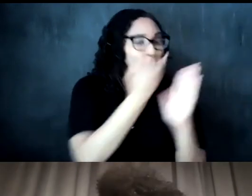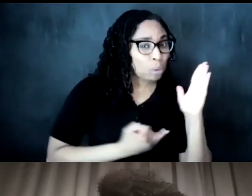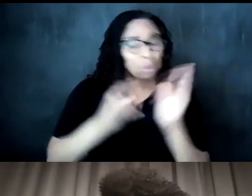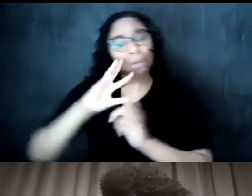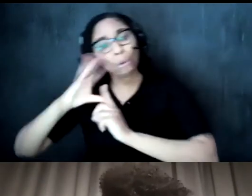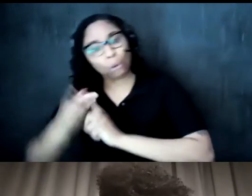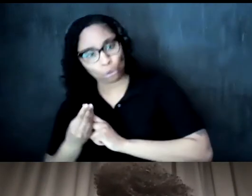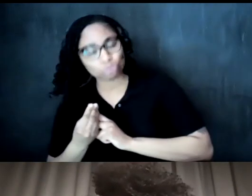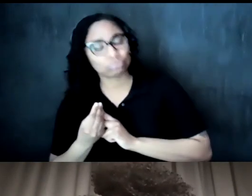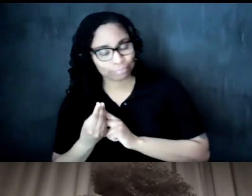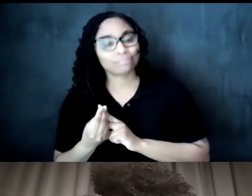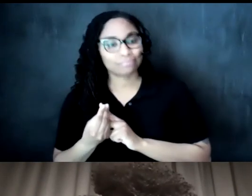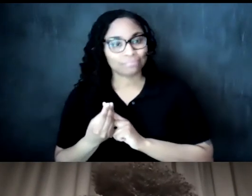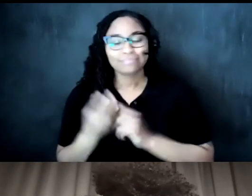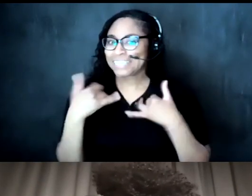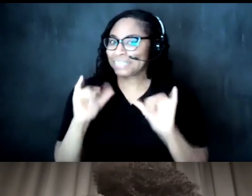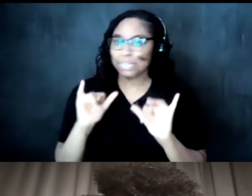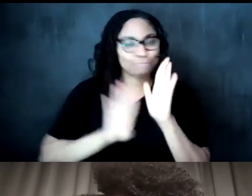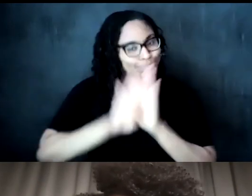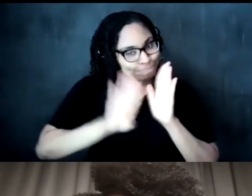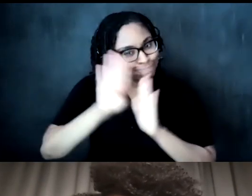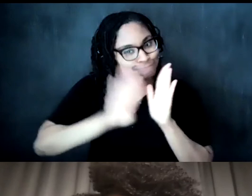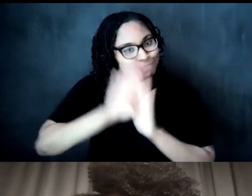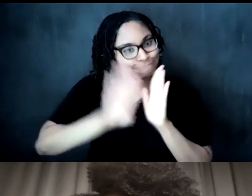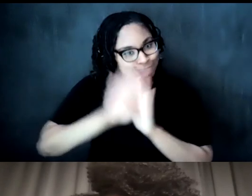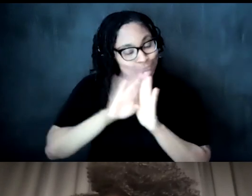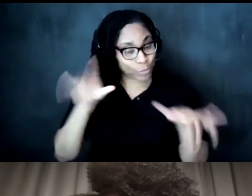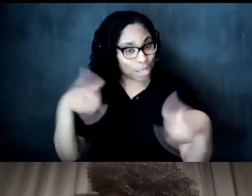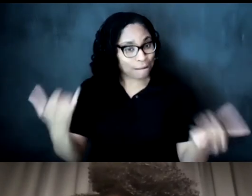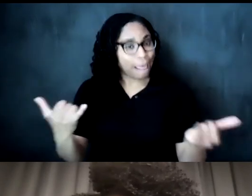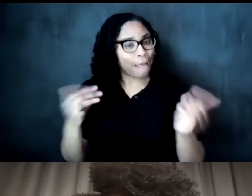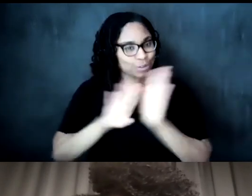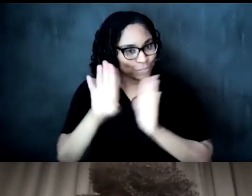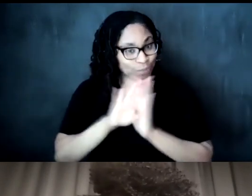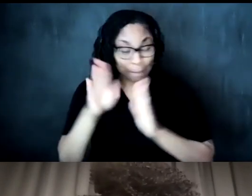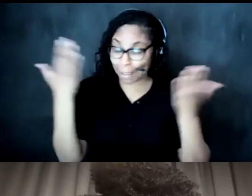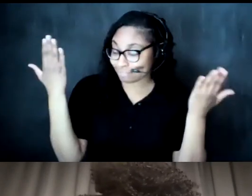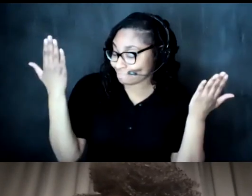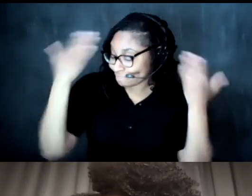um so i'm still developing as we speak but who knows maybe i can start a book